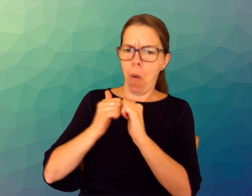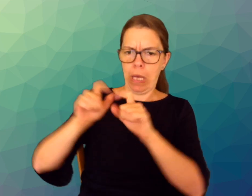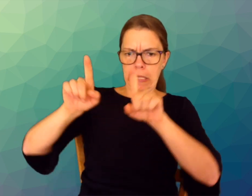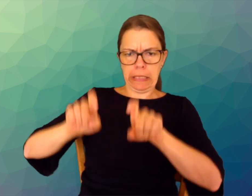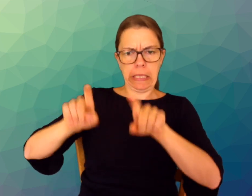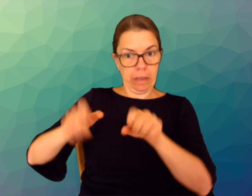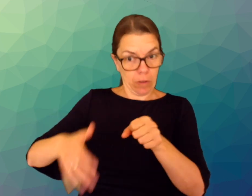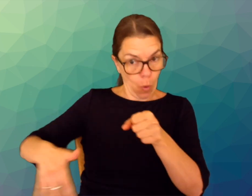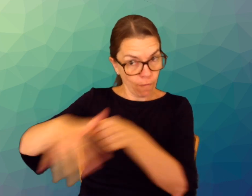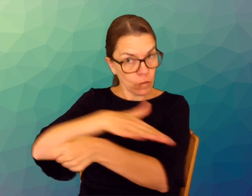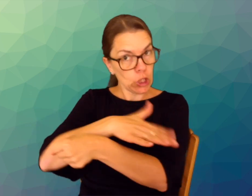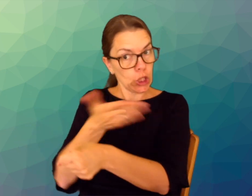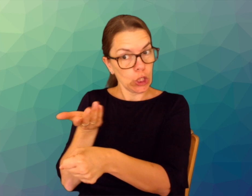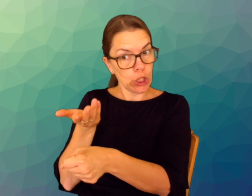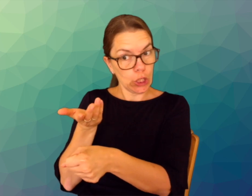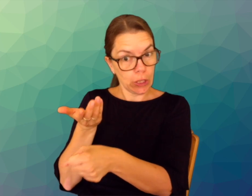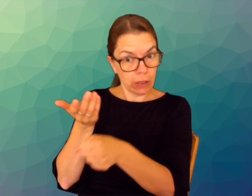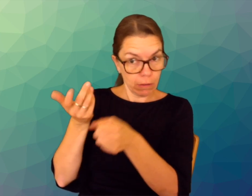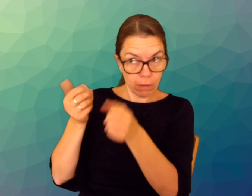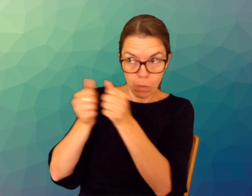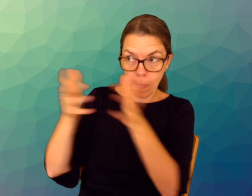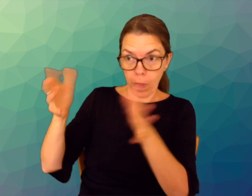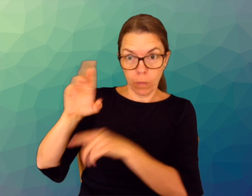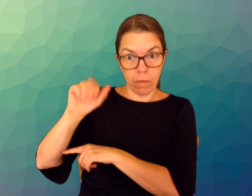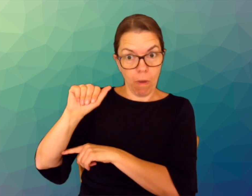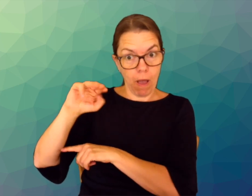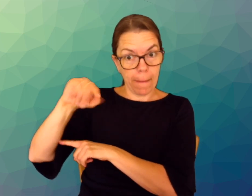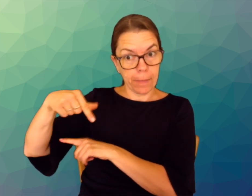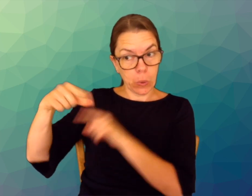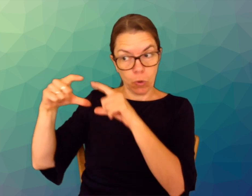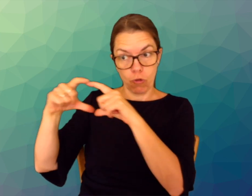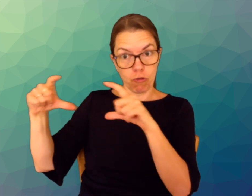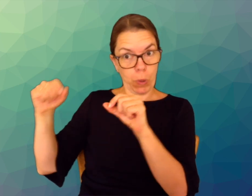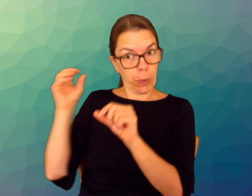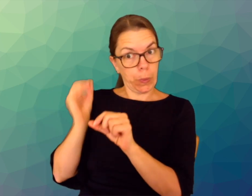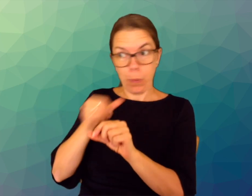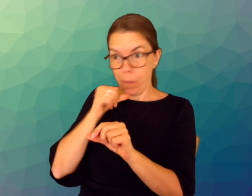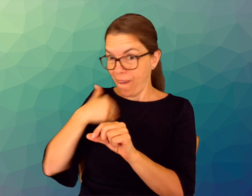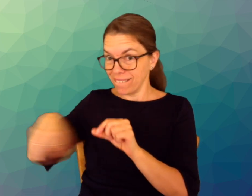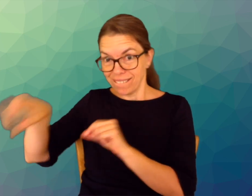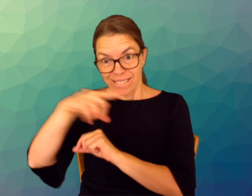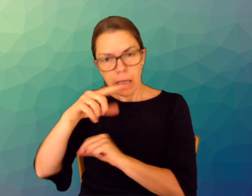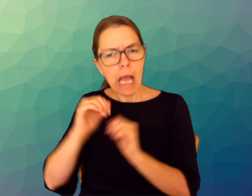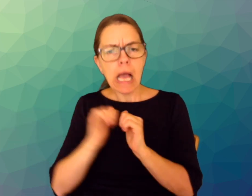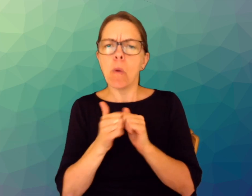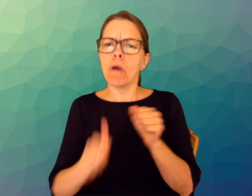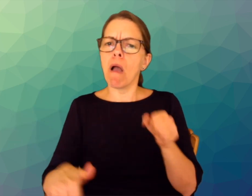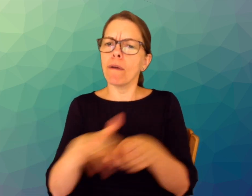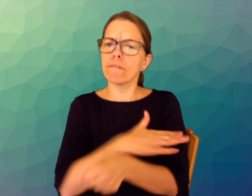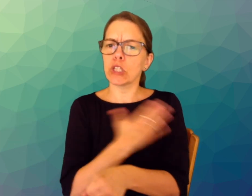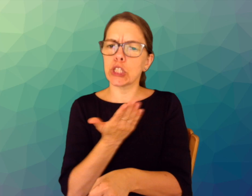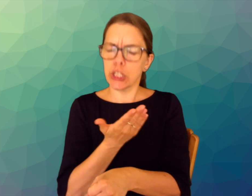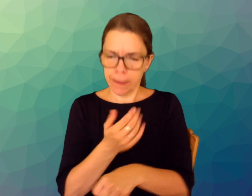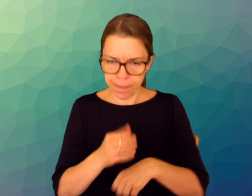How is testing covered without a RAMQ card?